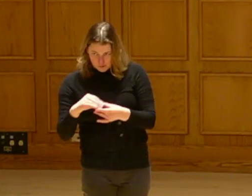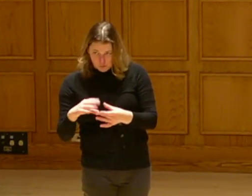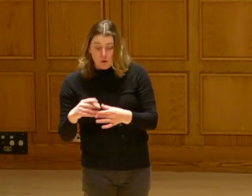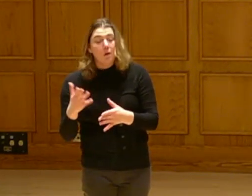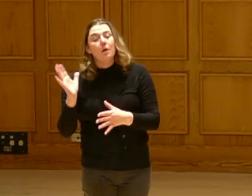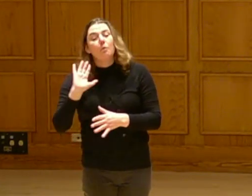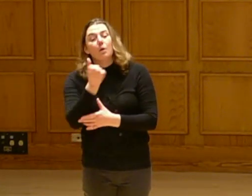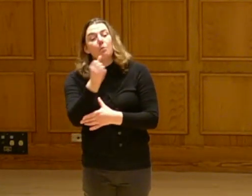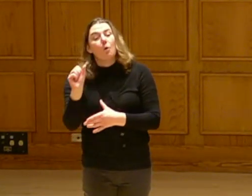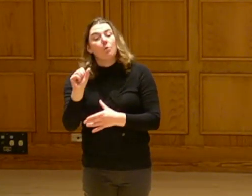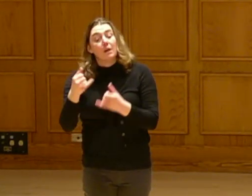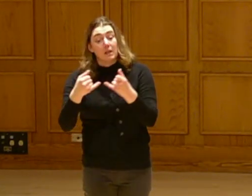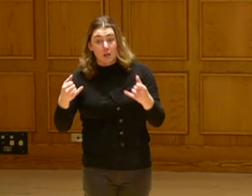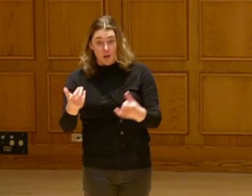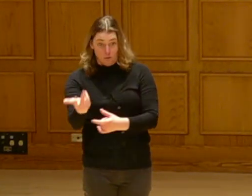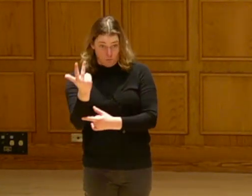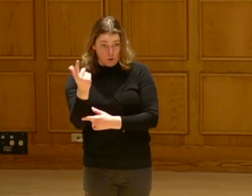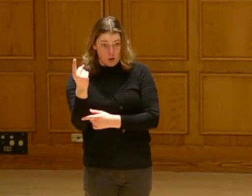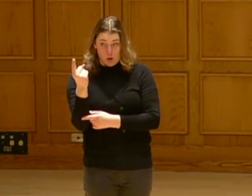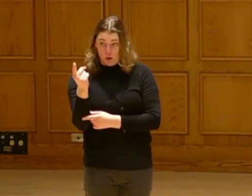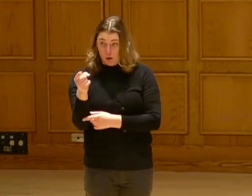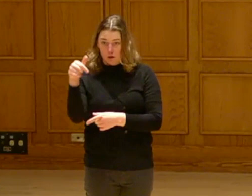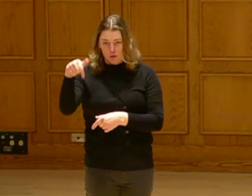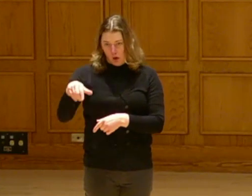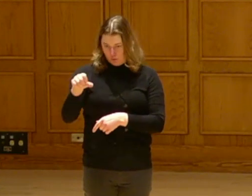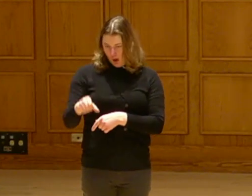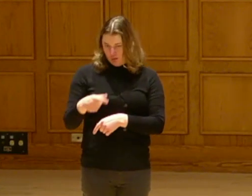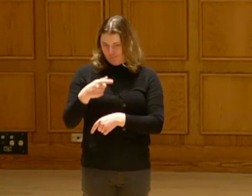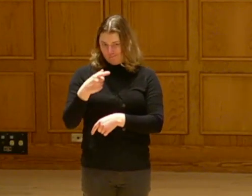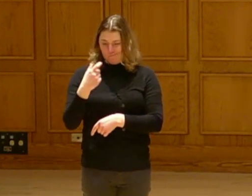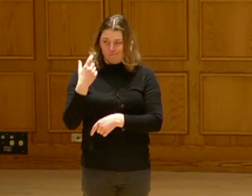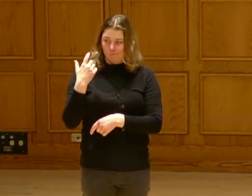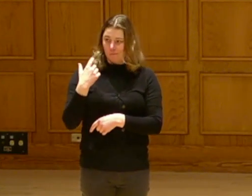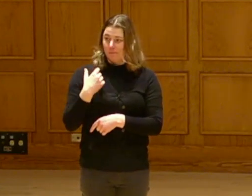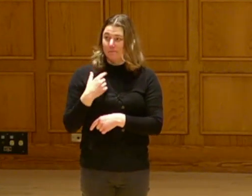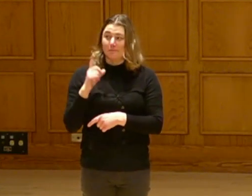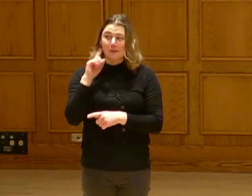We were protesting line three. Down south here a little bit.